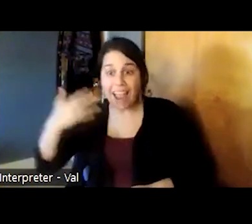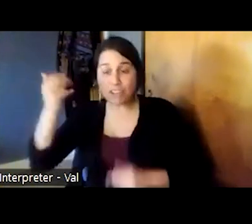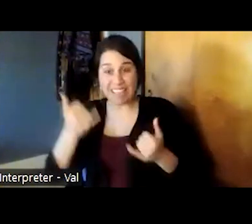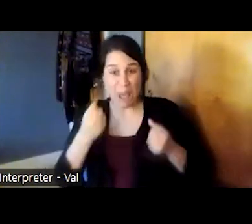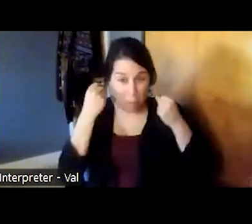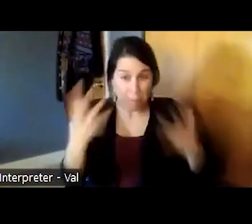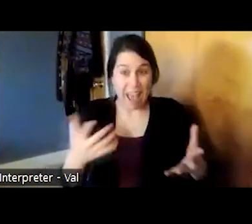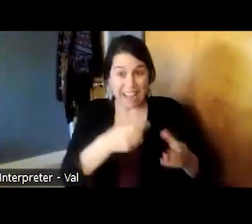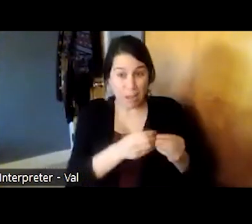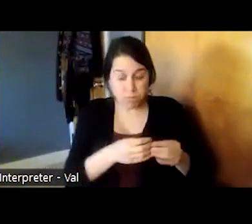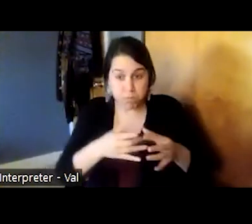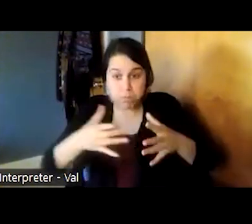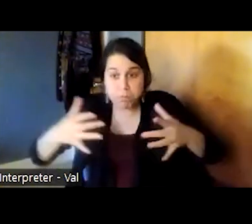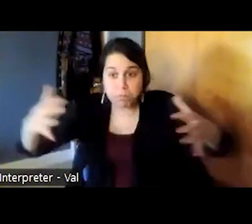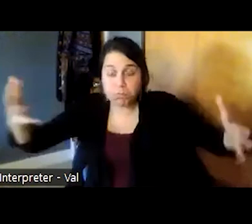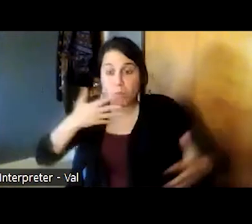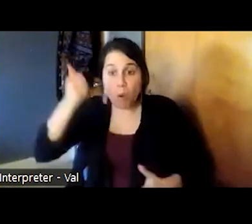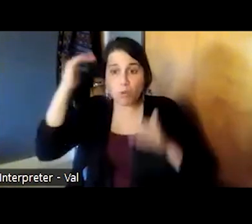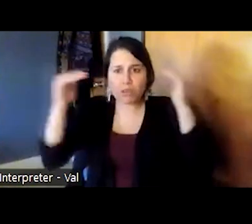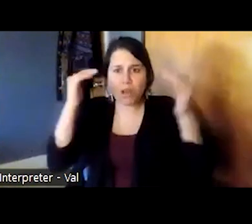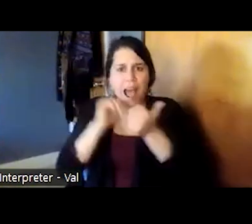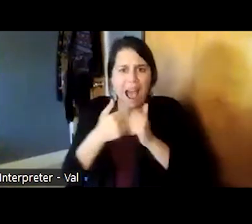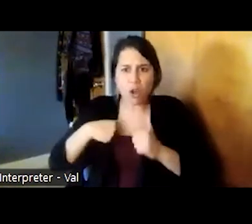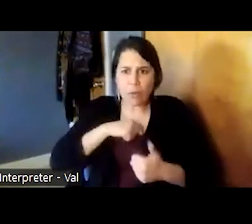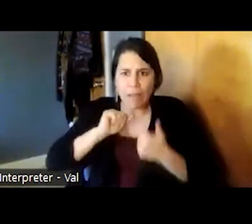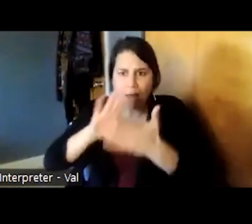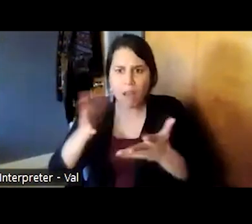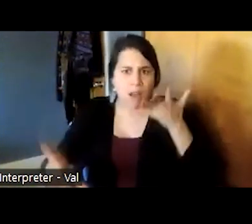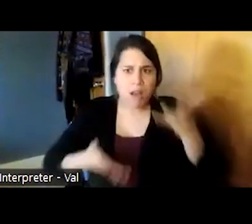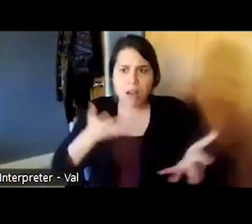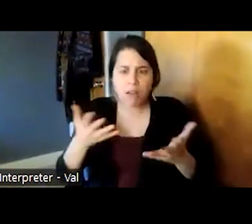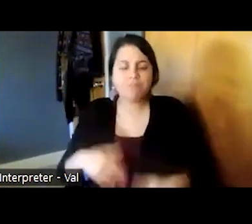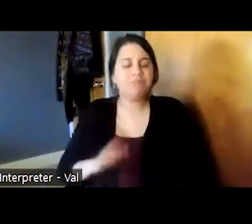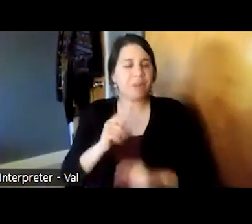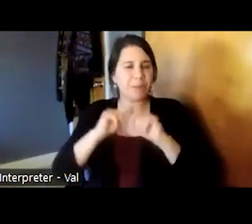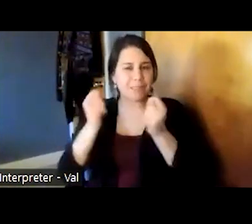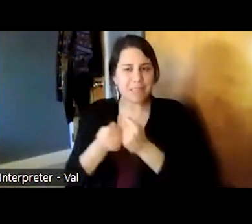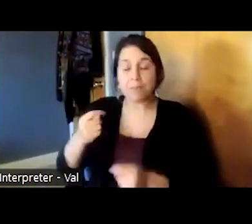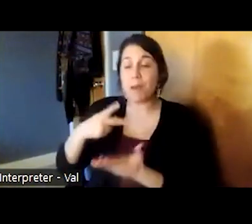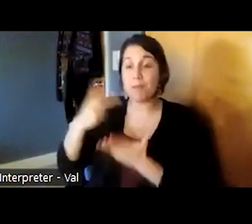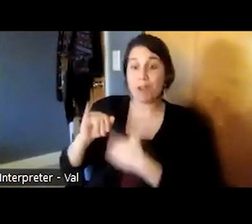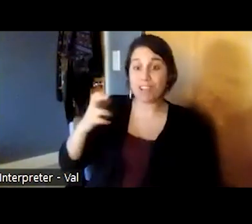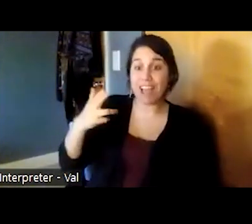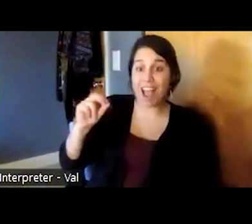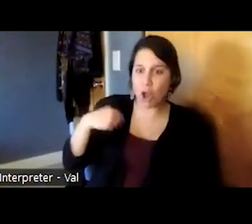cohort of older adults our team decided to bring project echo to new york project echo is a model